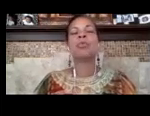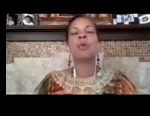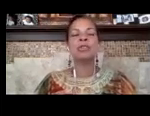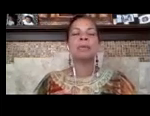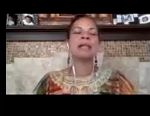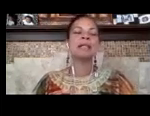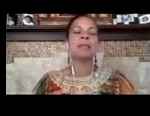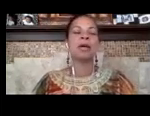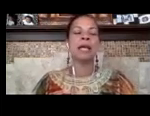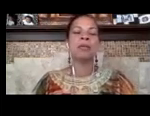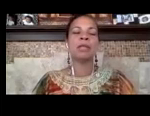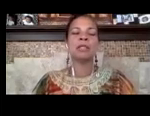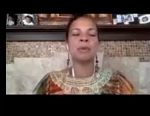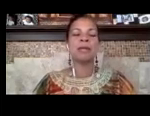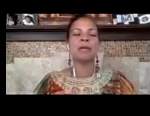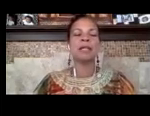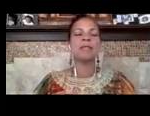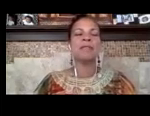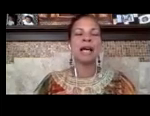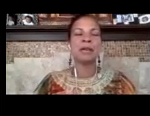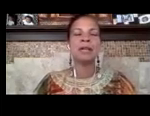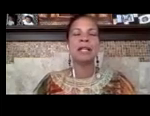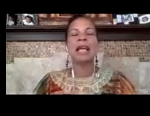watch a basketball game with his brother and his father